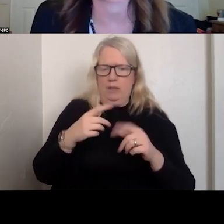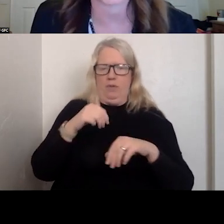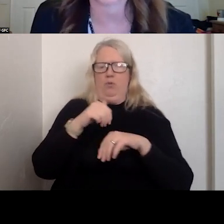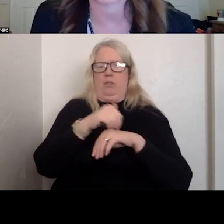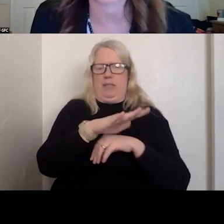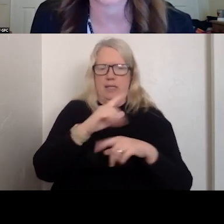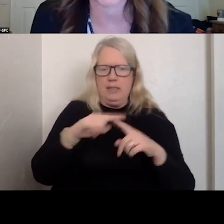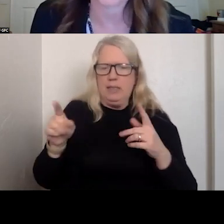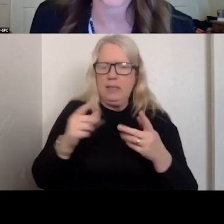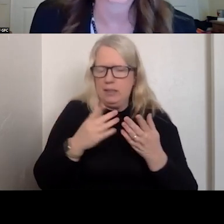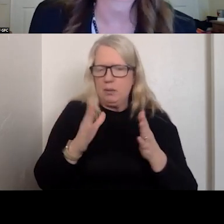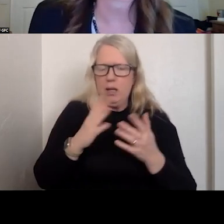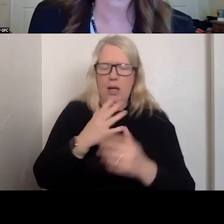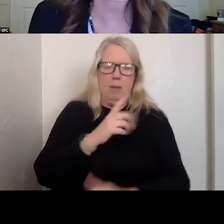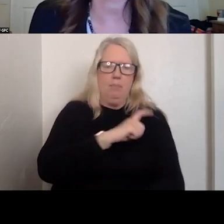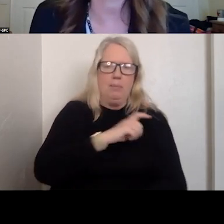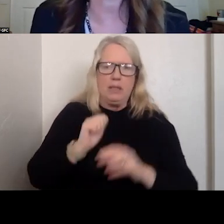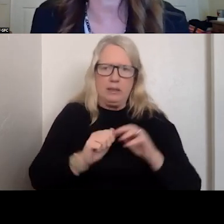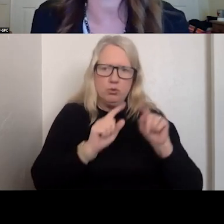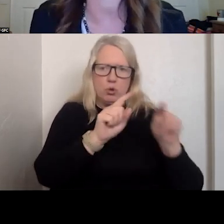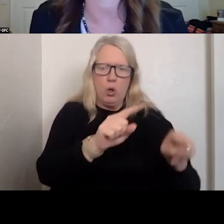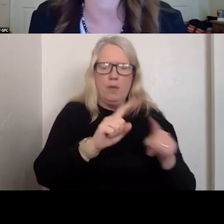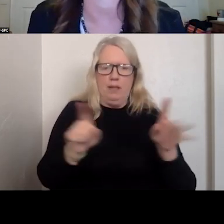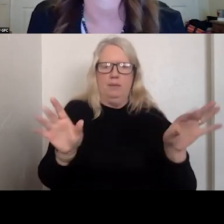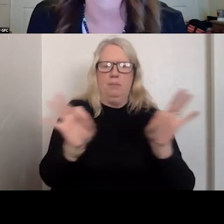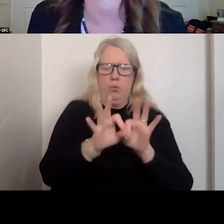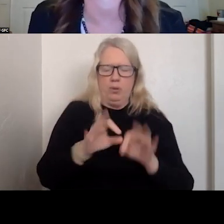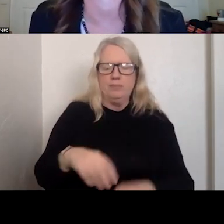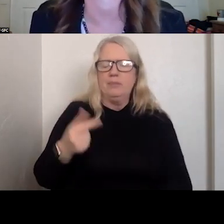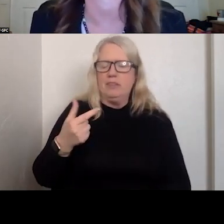THAT IS IMPORTANT. WE ALSO NEED GPS TECHNOLOGY.